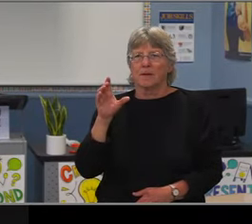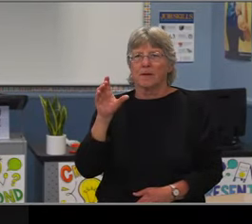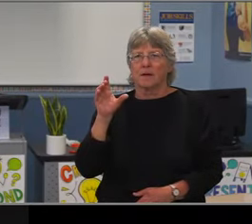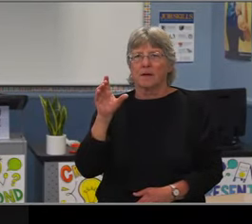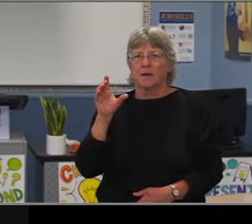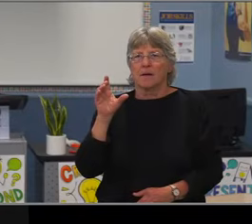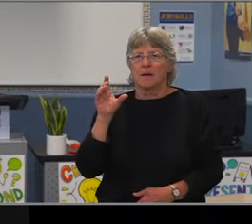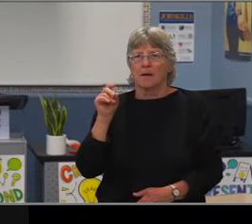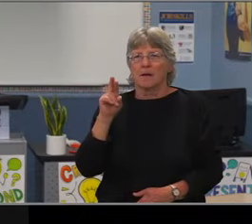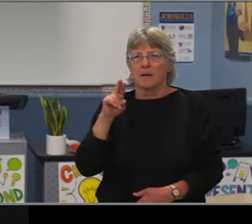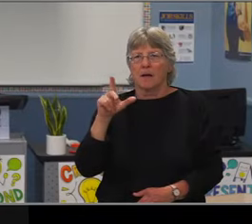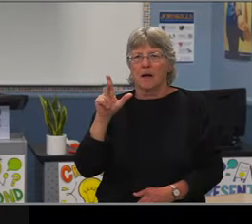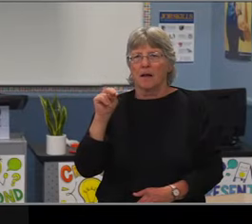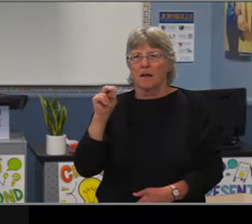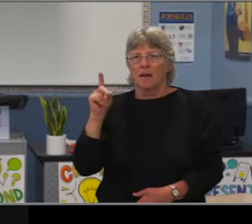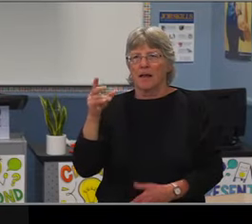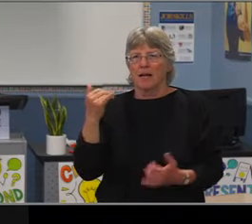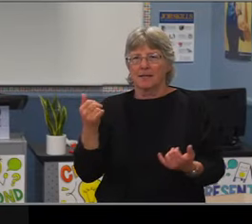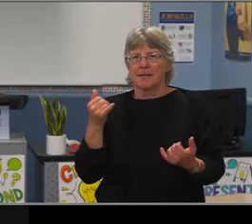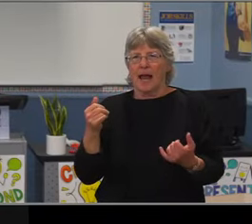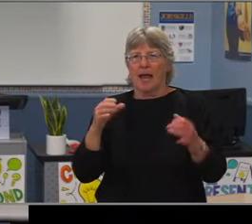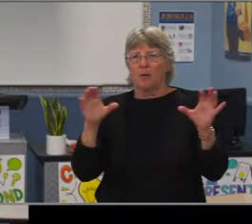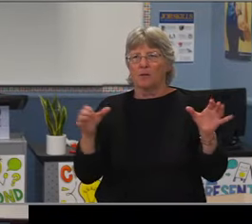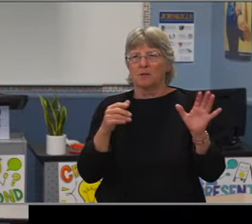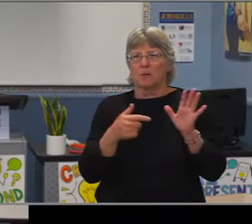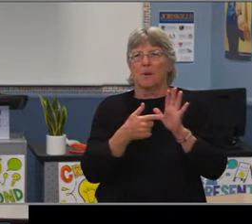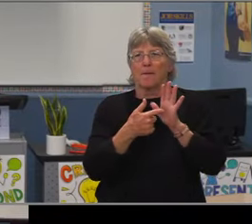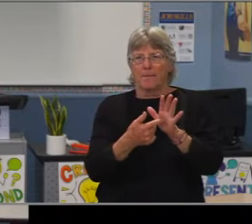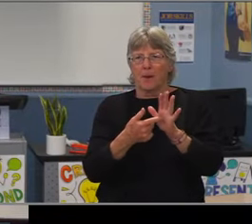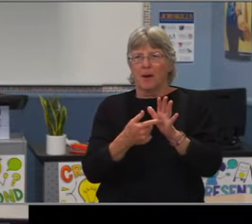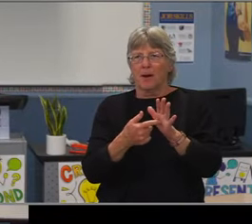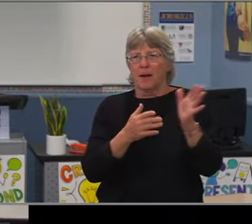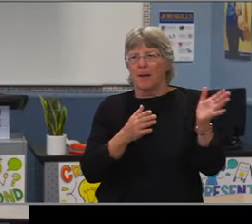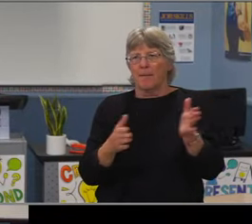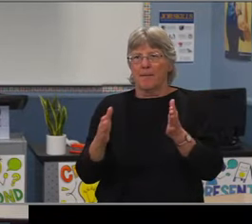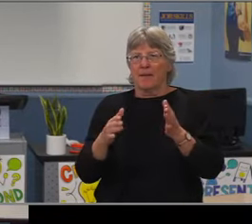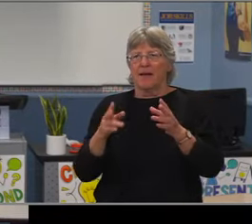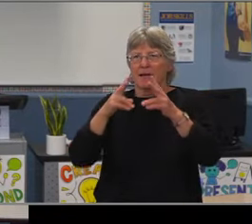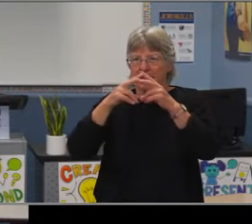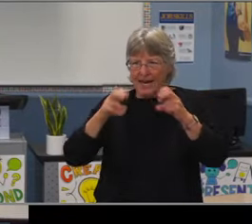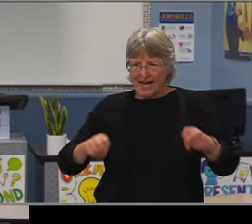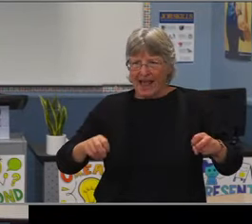And if you include TK actually seven and then three grades that are middle school grades.